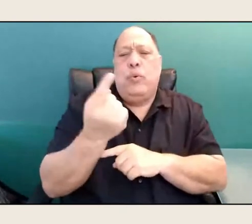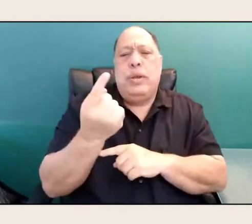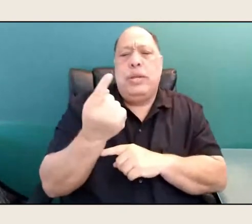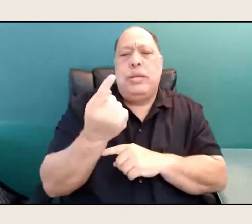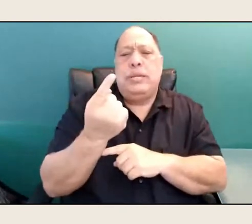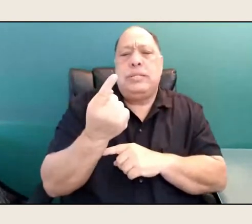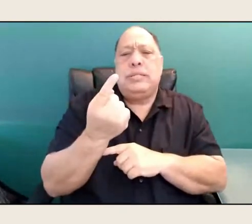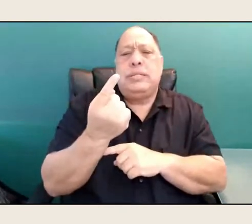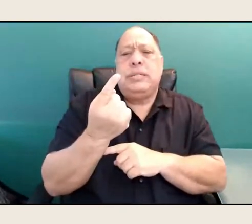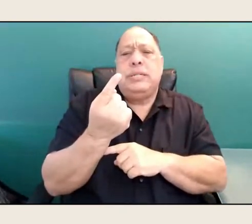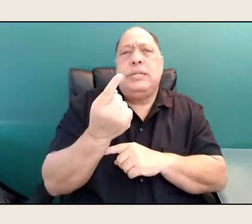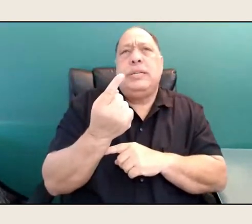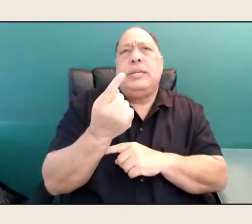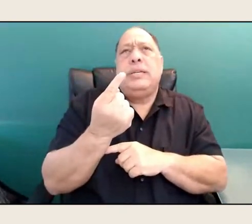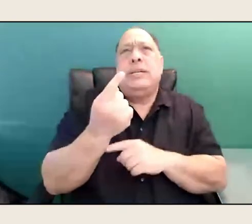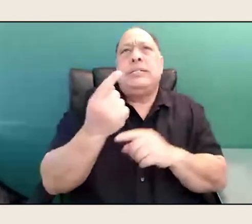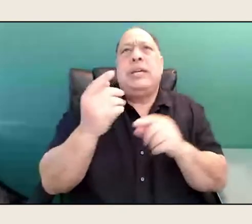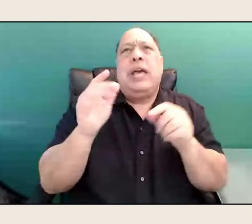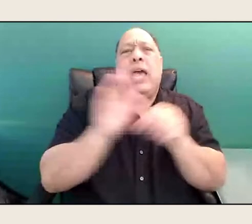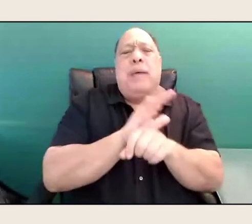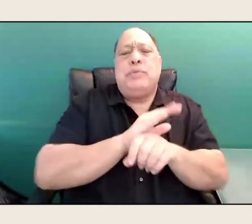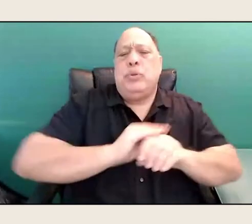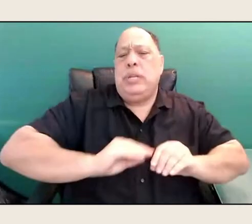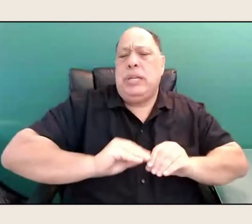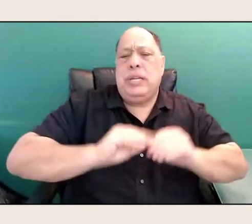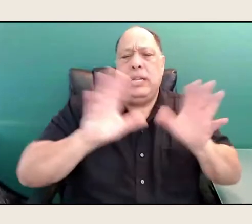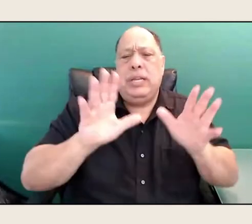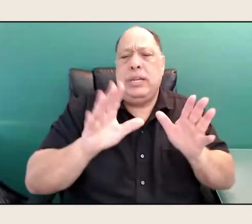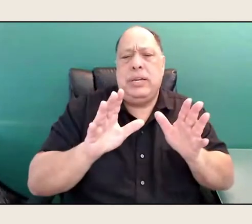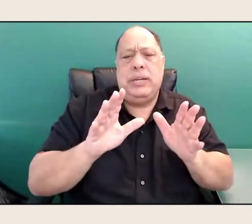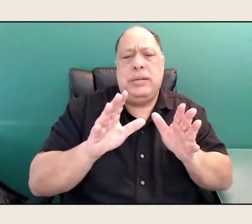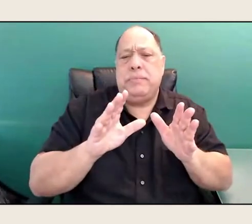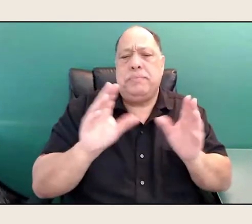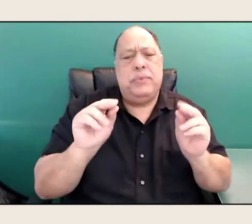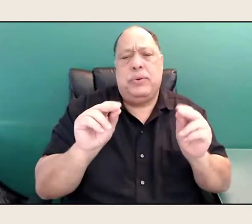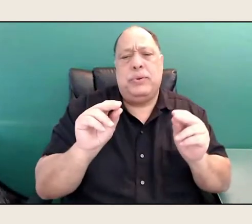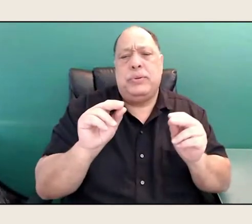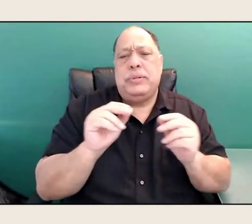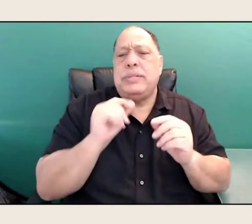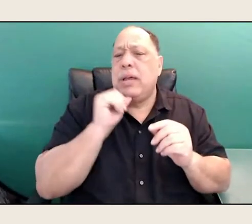absolutely clear and perceptible. Mm-hmm, mm-hmm.